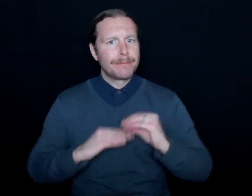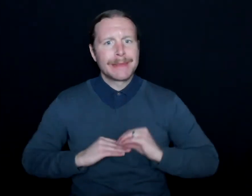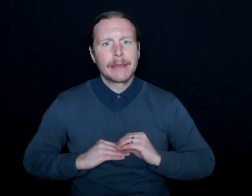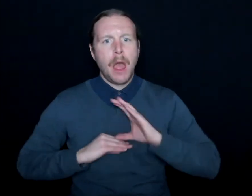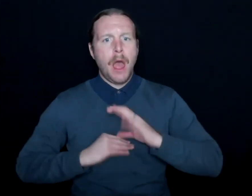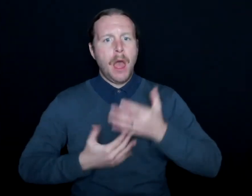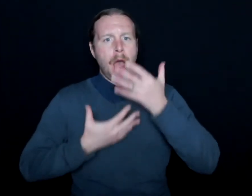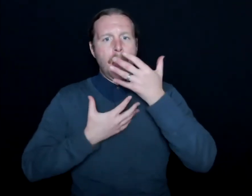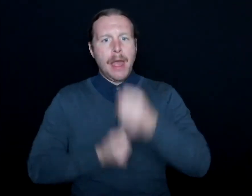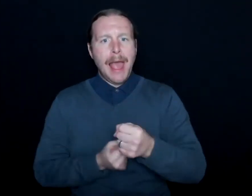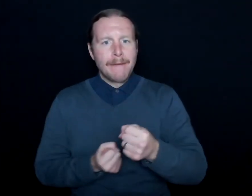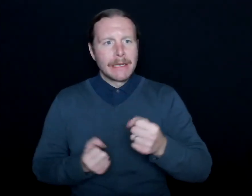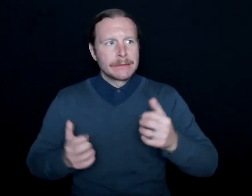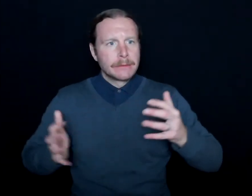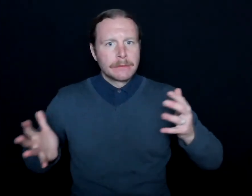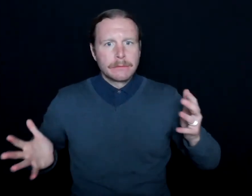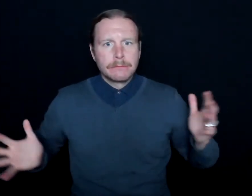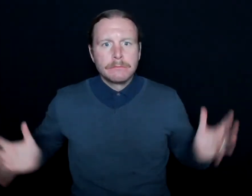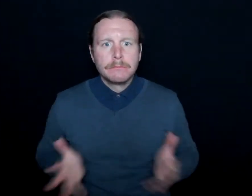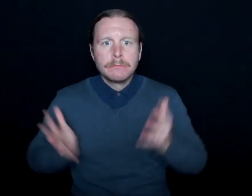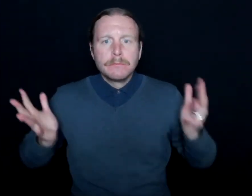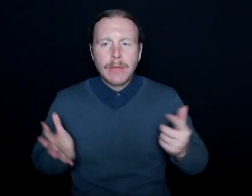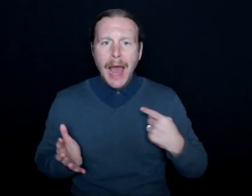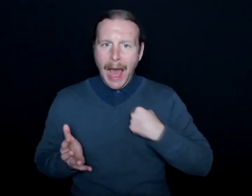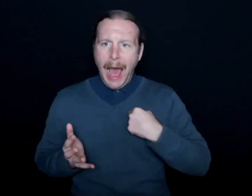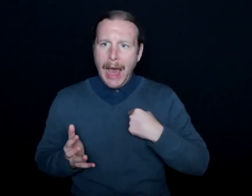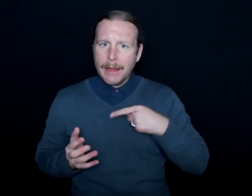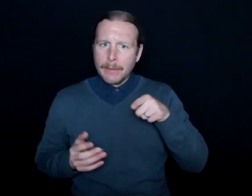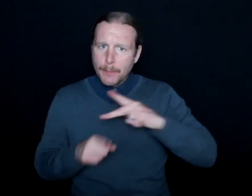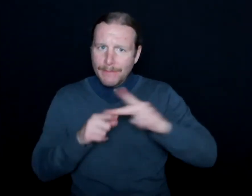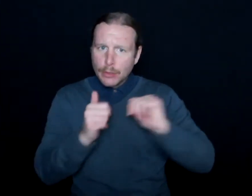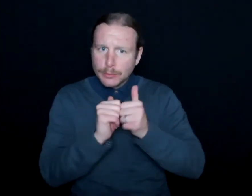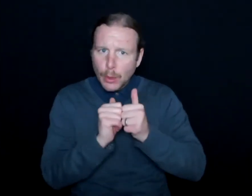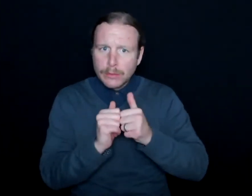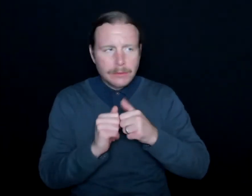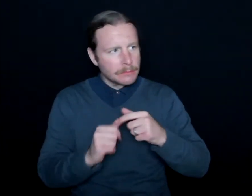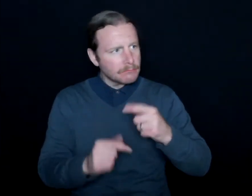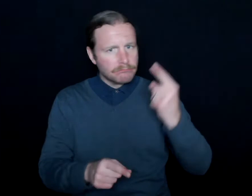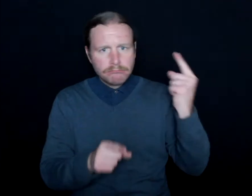and galvanized that I belong here professional sports interpreting,